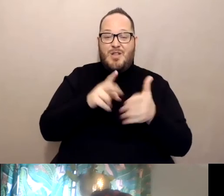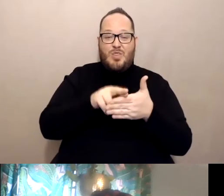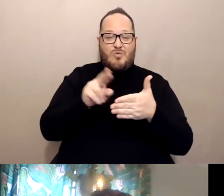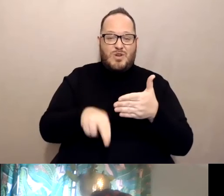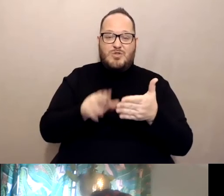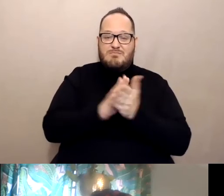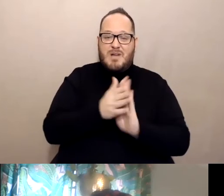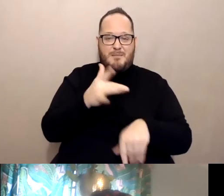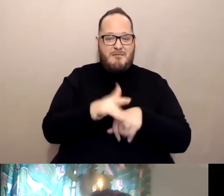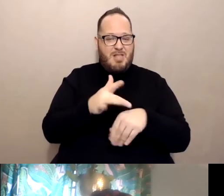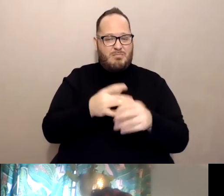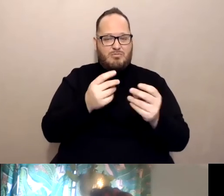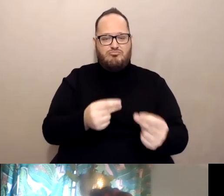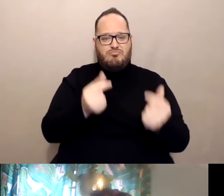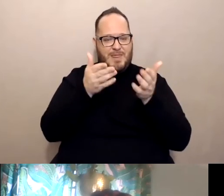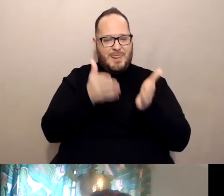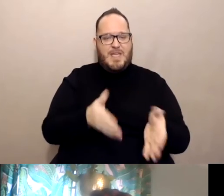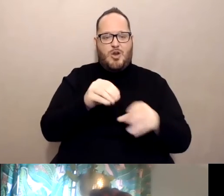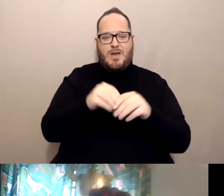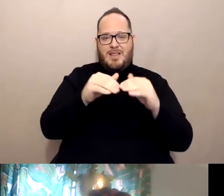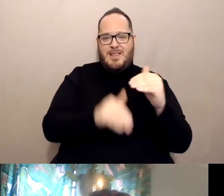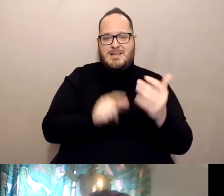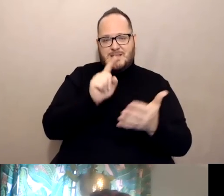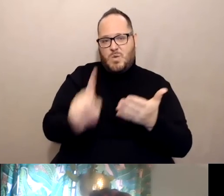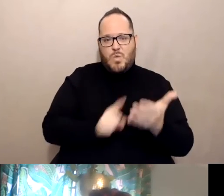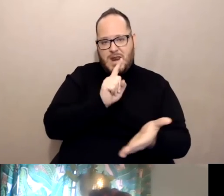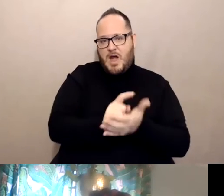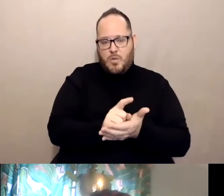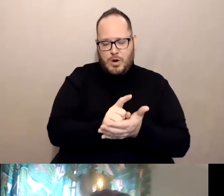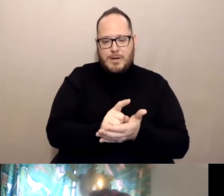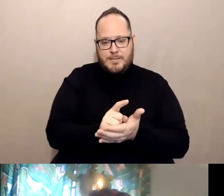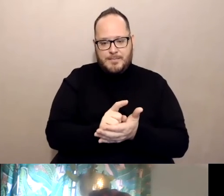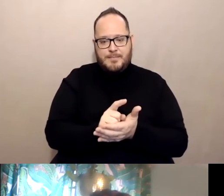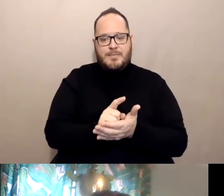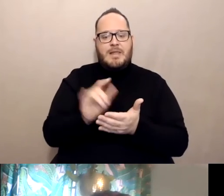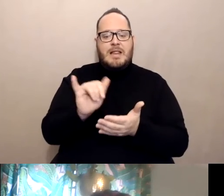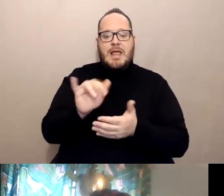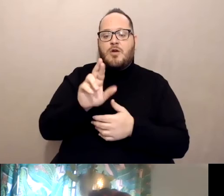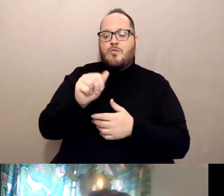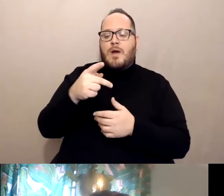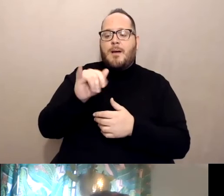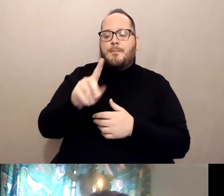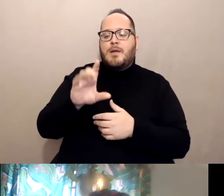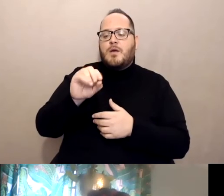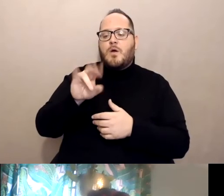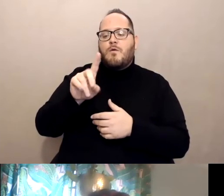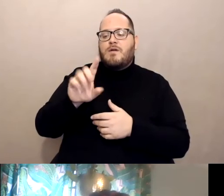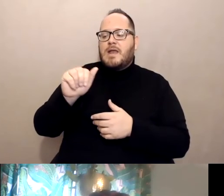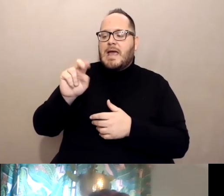at the testing site in less than an hour like the rapid COVID antigen tests that governor Newsome